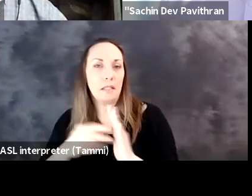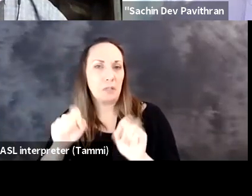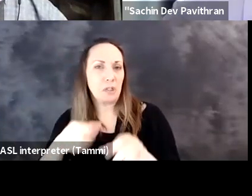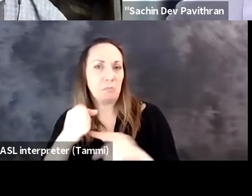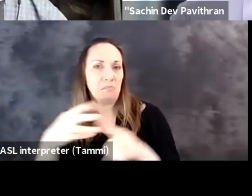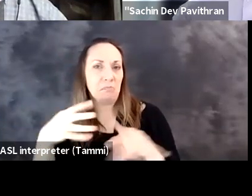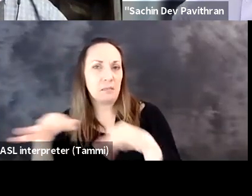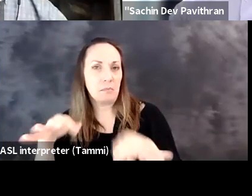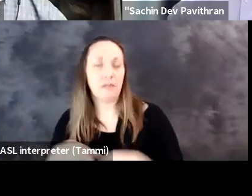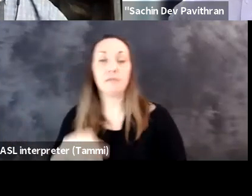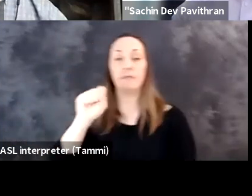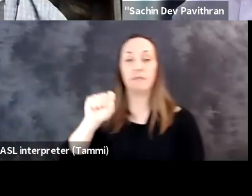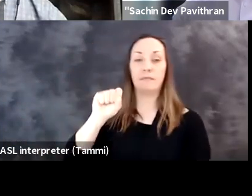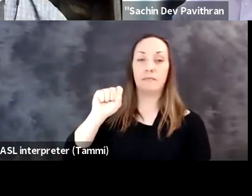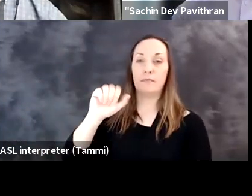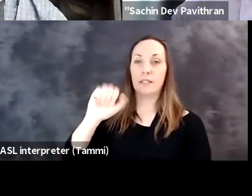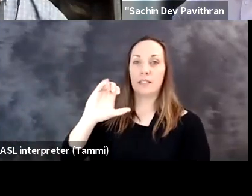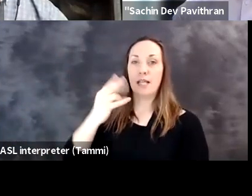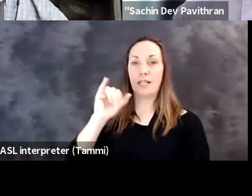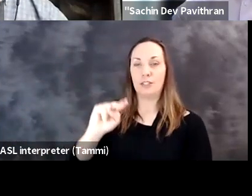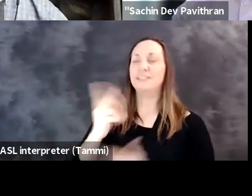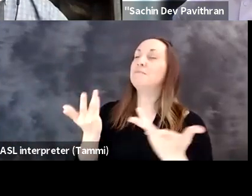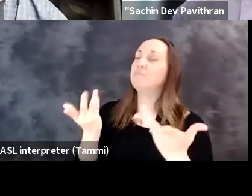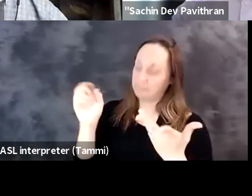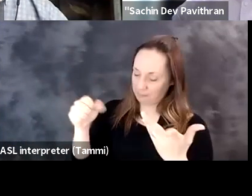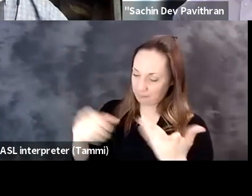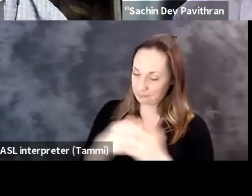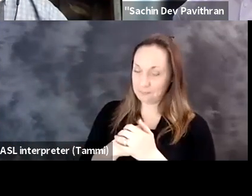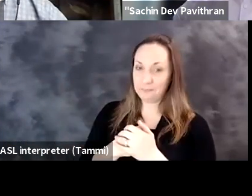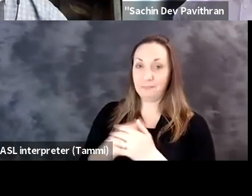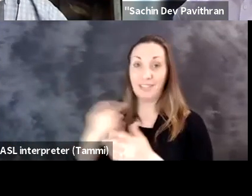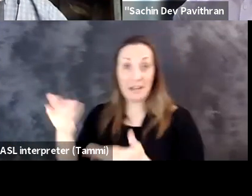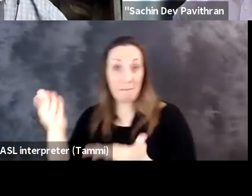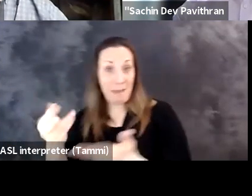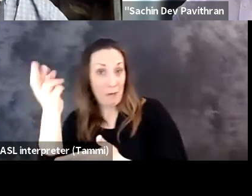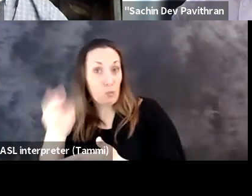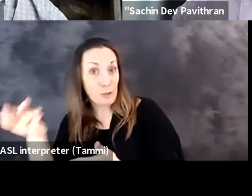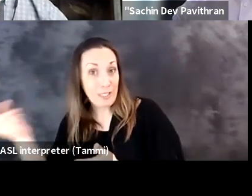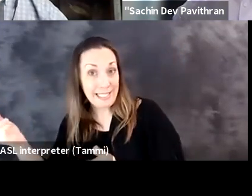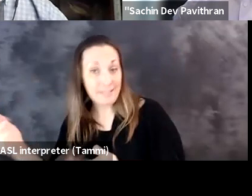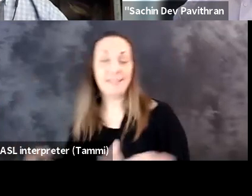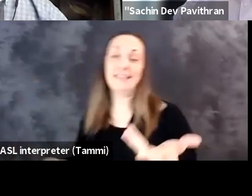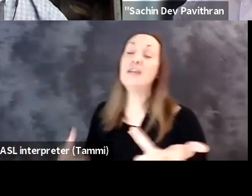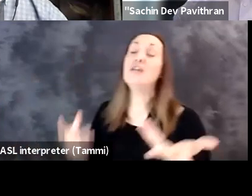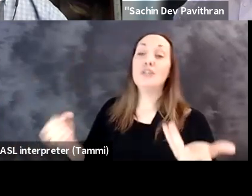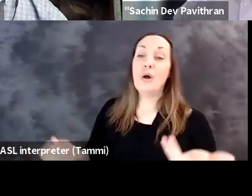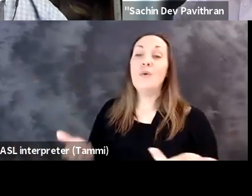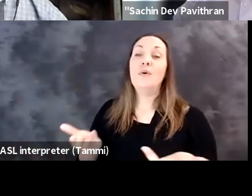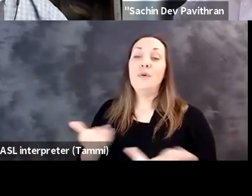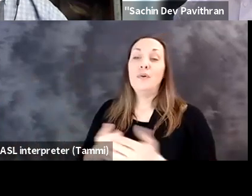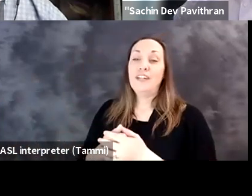and don't know what that means? Sachin: Yeah. So --